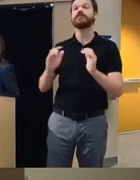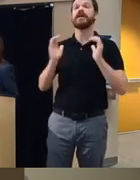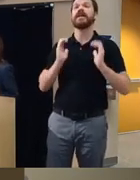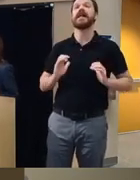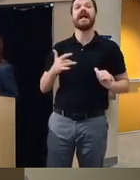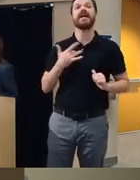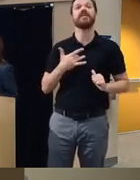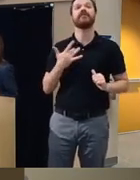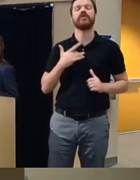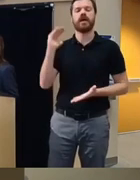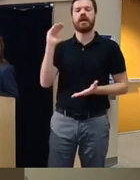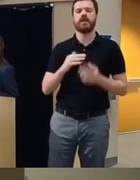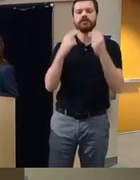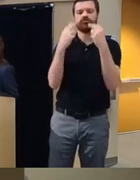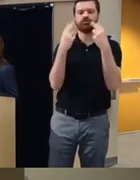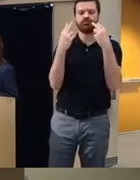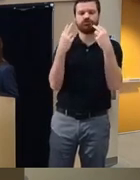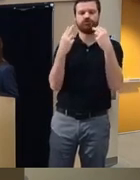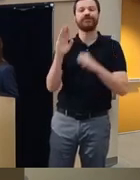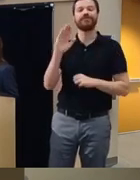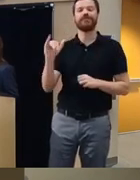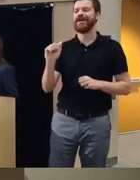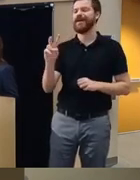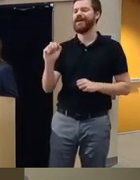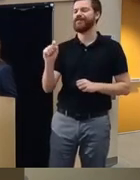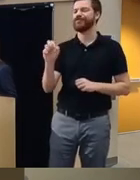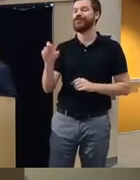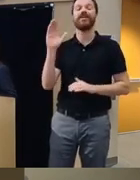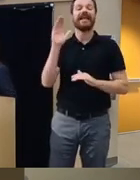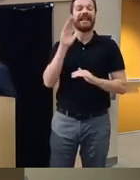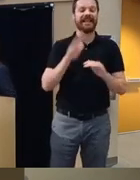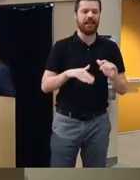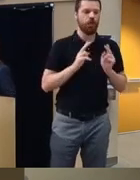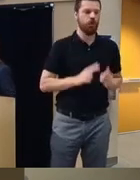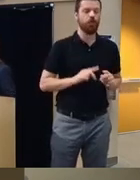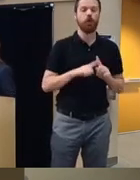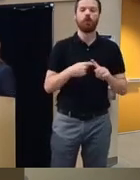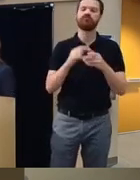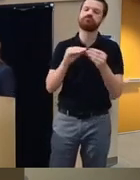they were less judged by the Avatar than a human when they're reporting sensitive information about